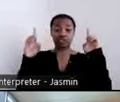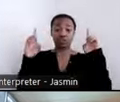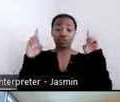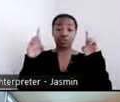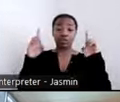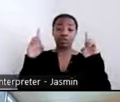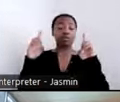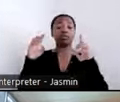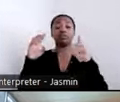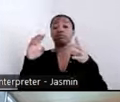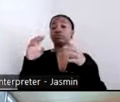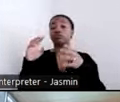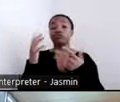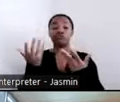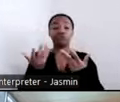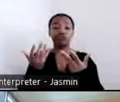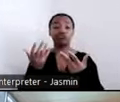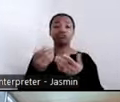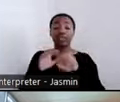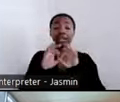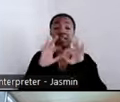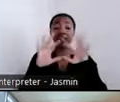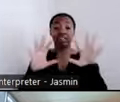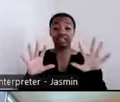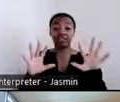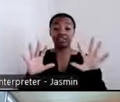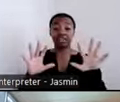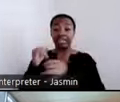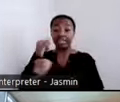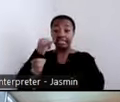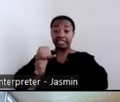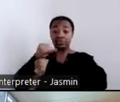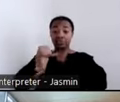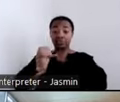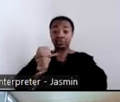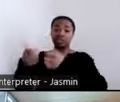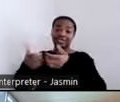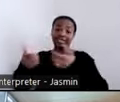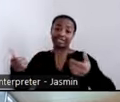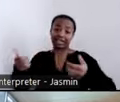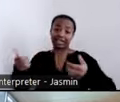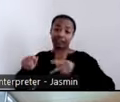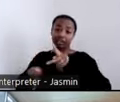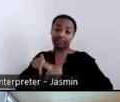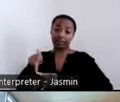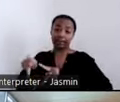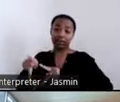Clearly, institutions segregate people. Without support for those everyday life